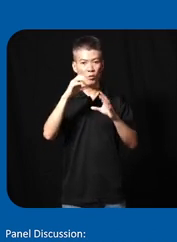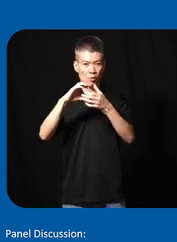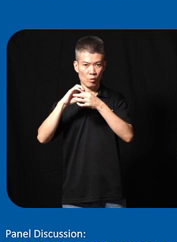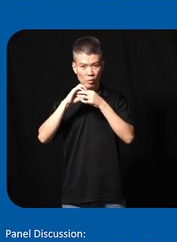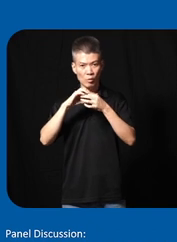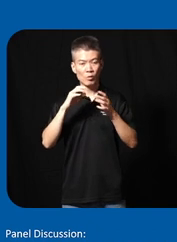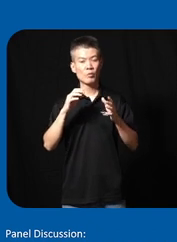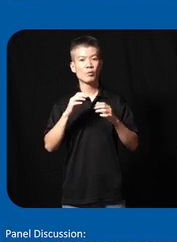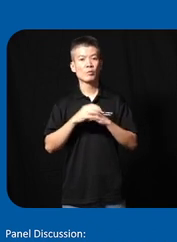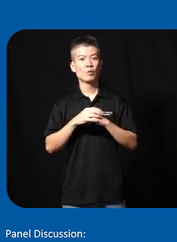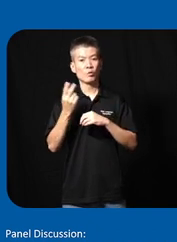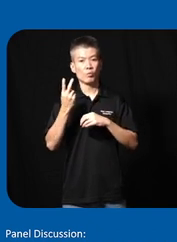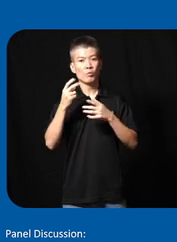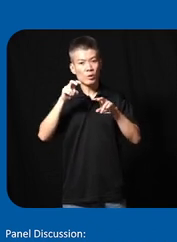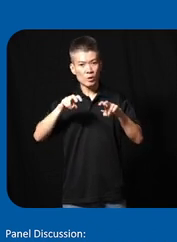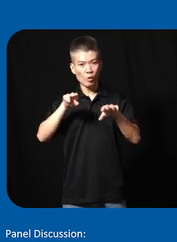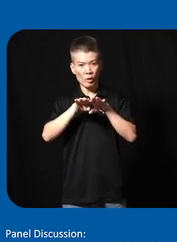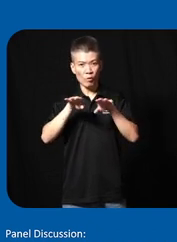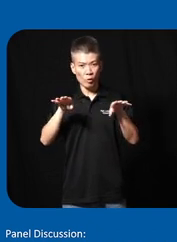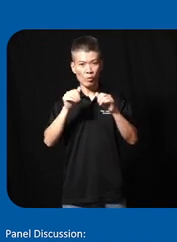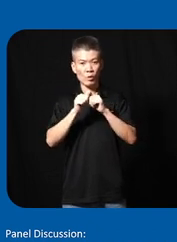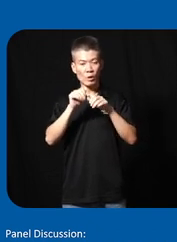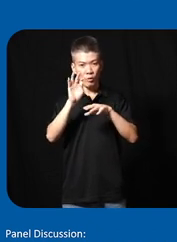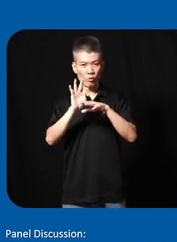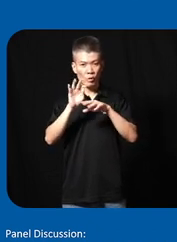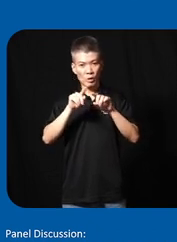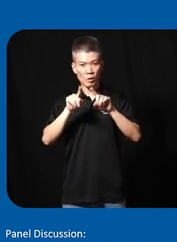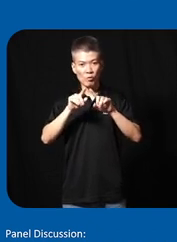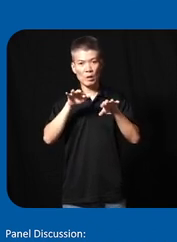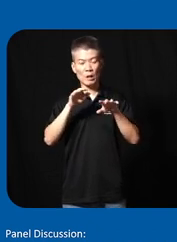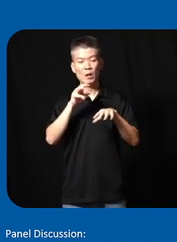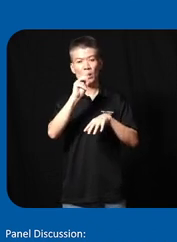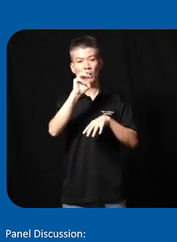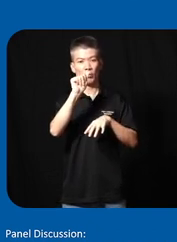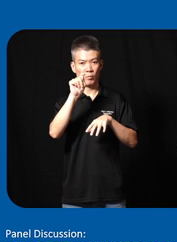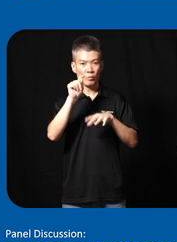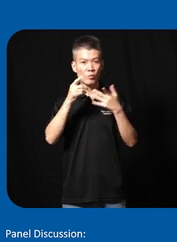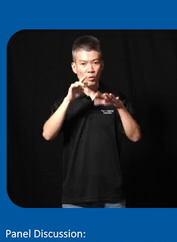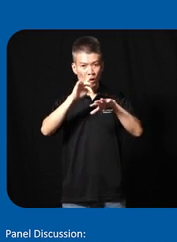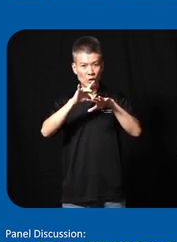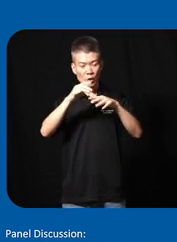ning and we are sitting on the floor with our feet on various colored mats and we are touching hands